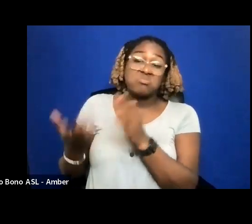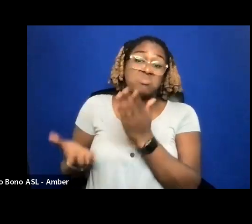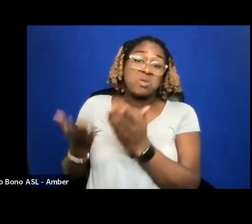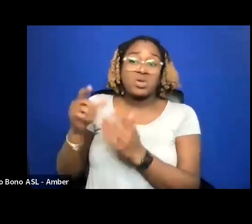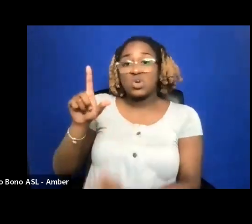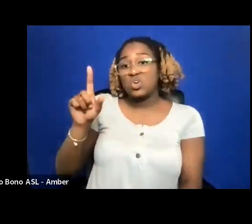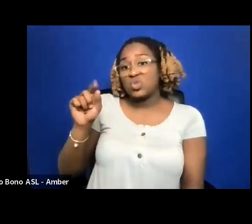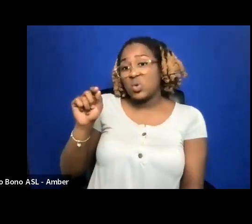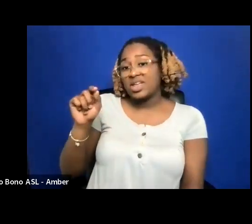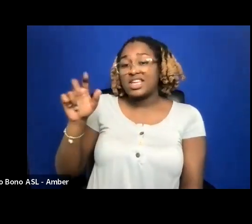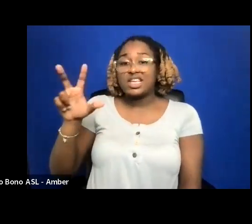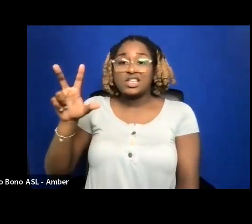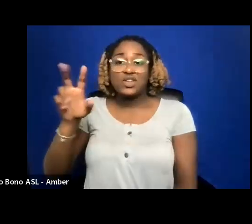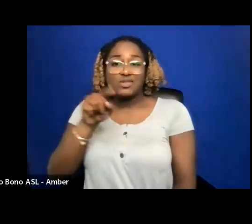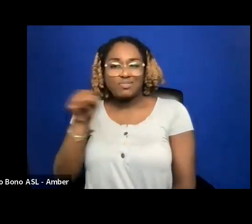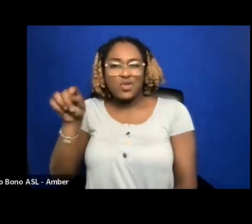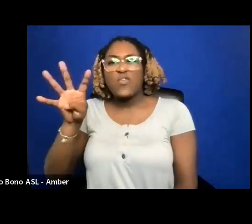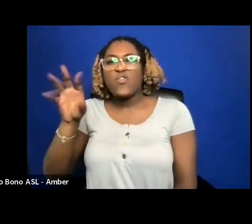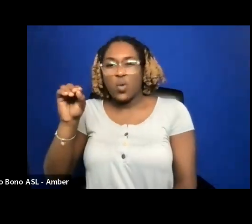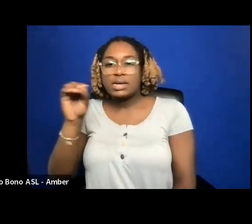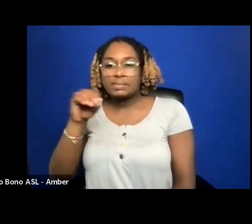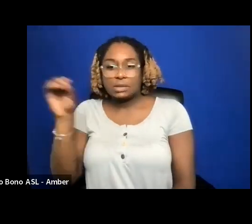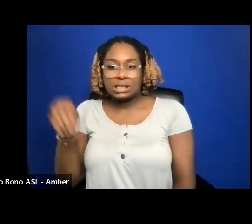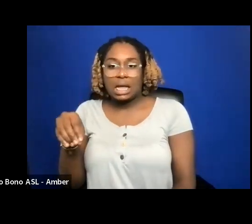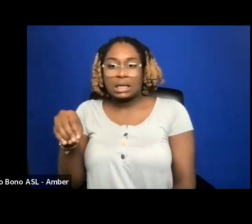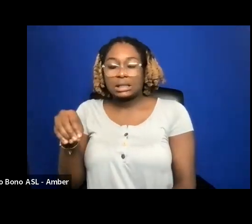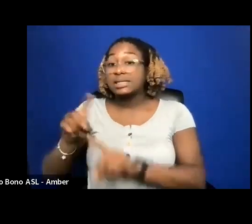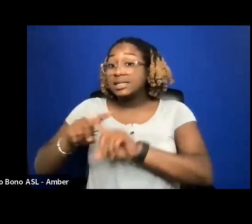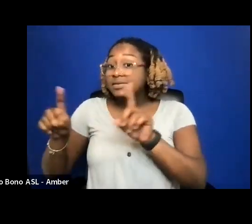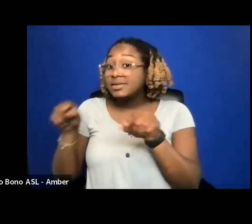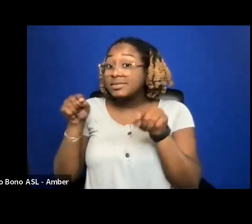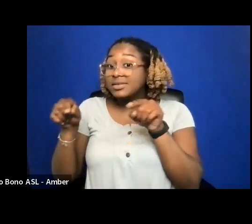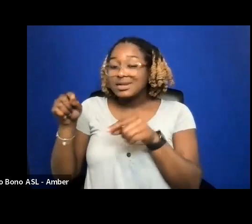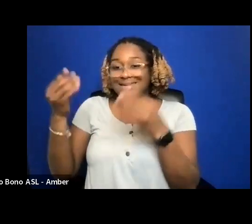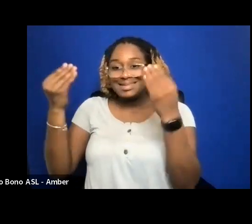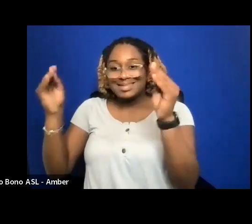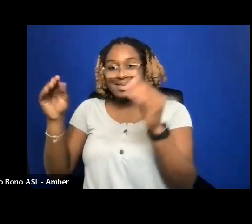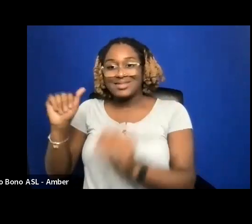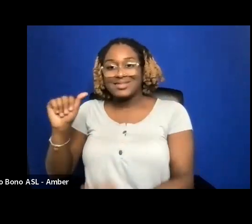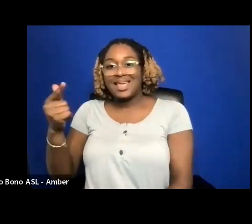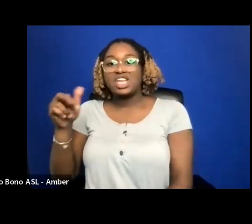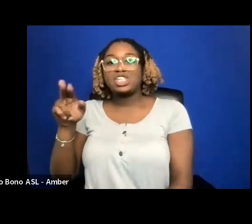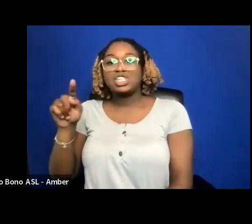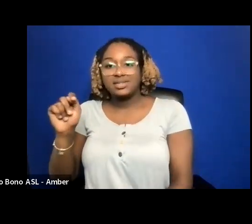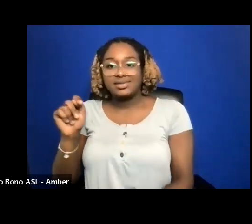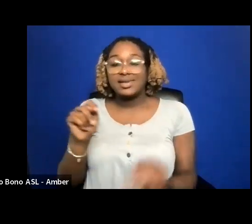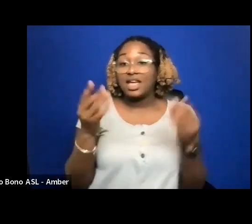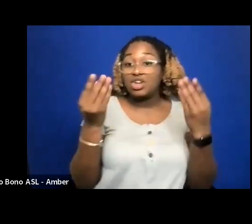THE MAIN DIFFERENCE BETWEEN SALES AGENTS AND DISTRIBUTORS IS THAT SALES AGENTS USUALLY DON'T ASK TO